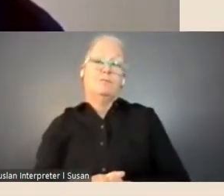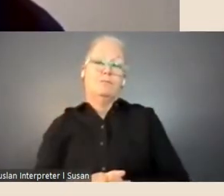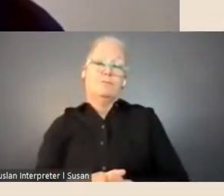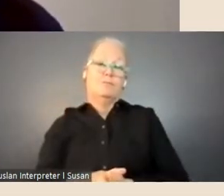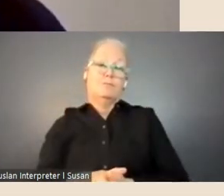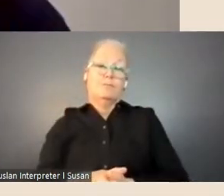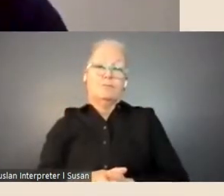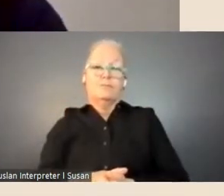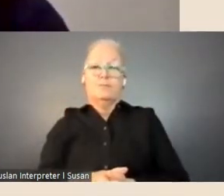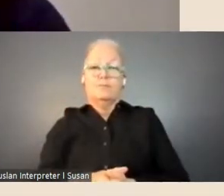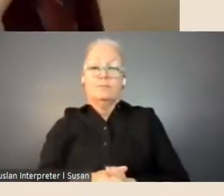Shona: Thank you, Suzie.